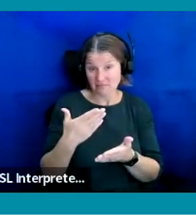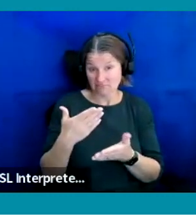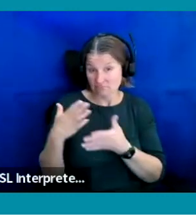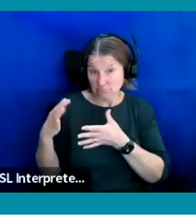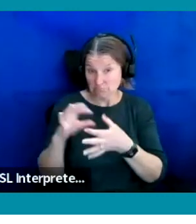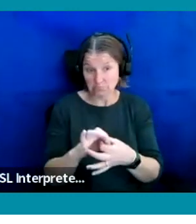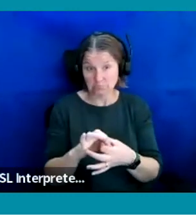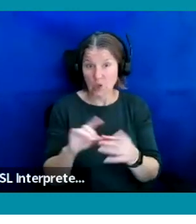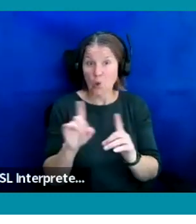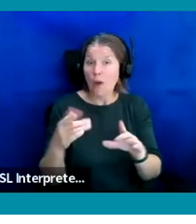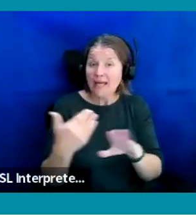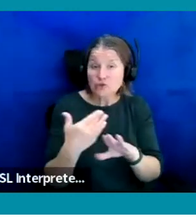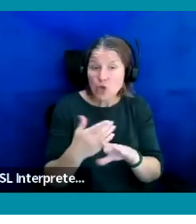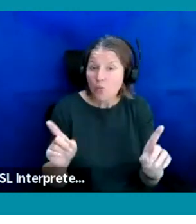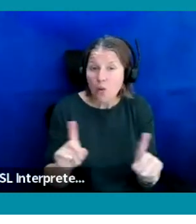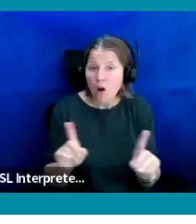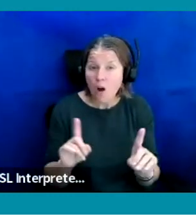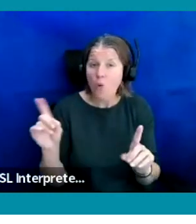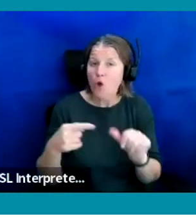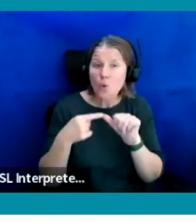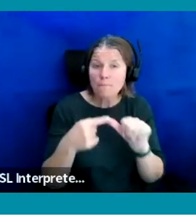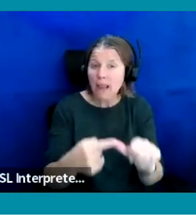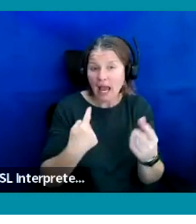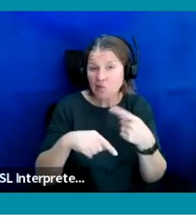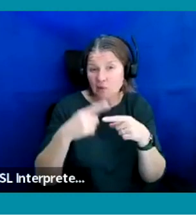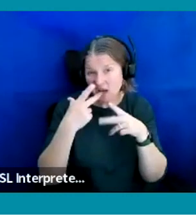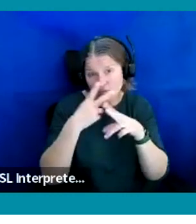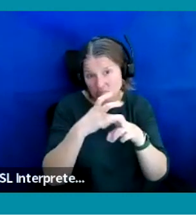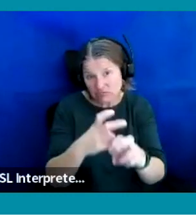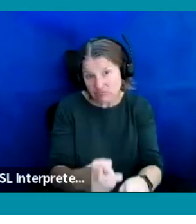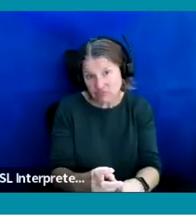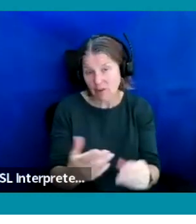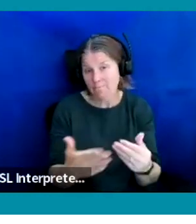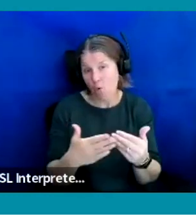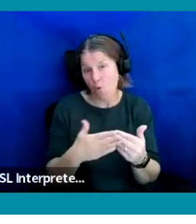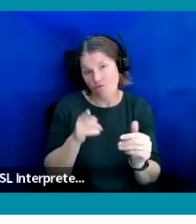that job was, what it is you applied for and we can look into that for you further.